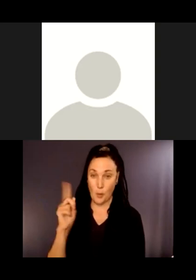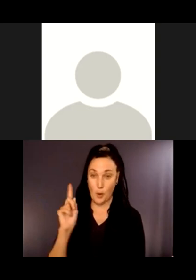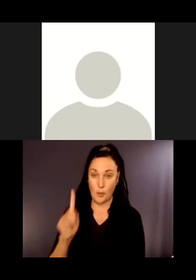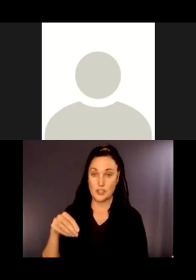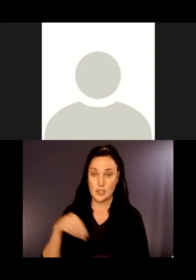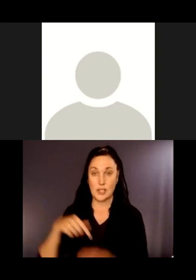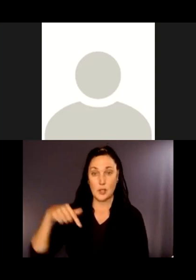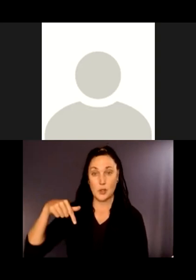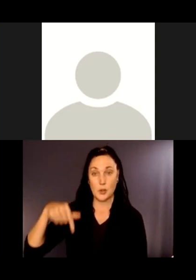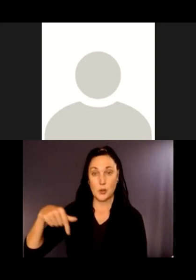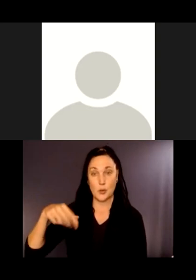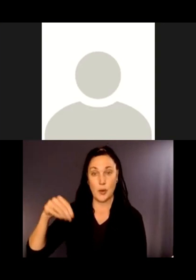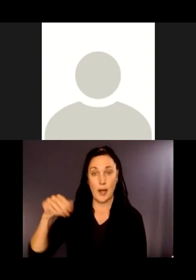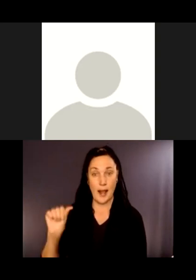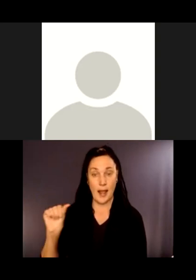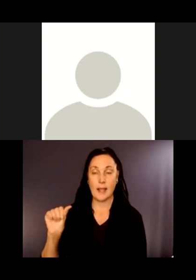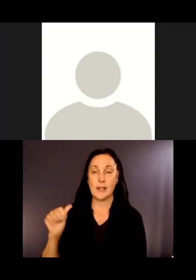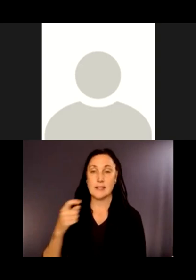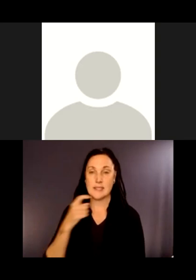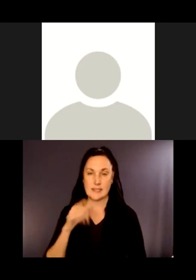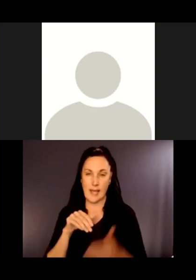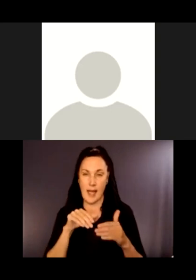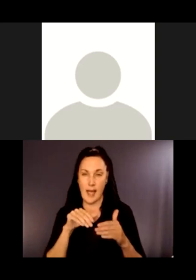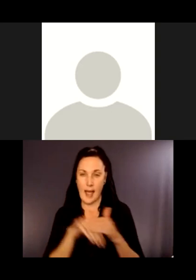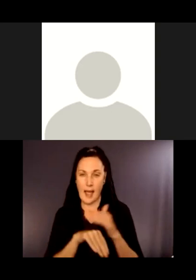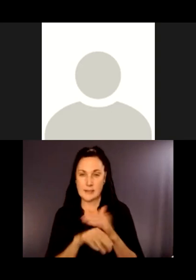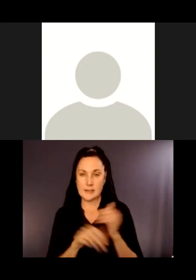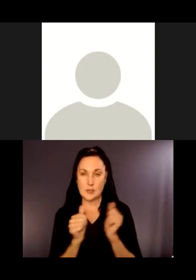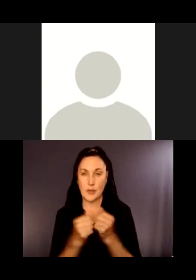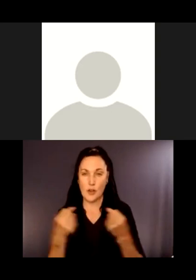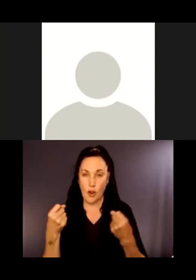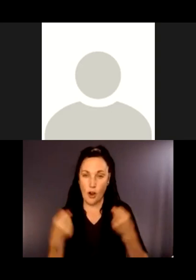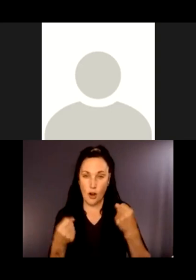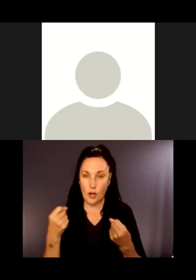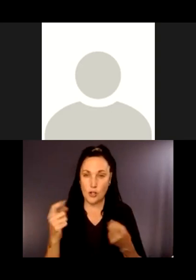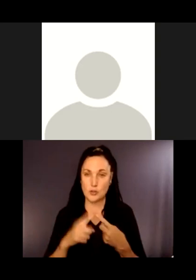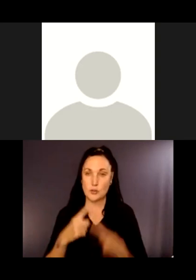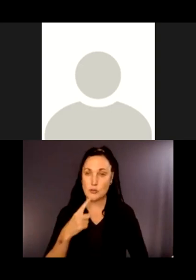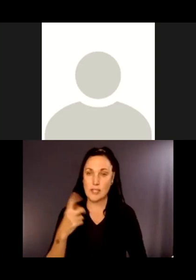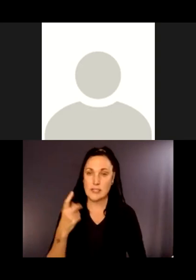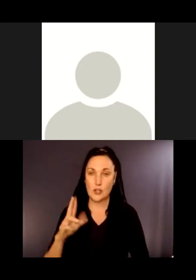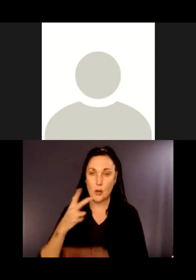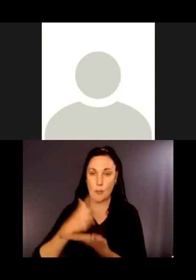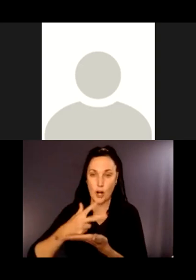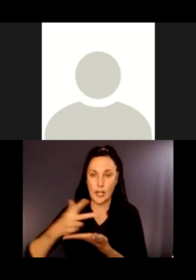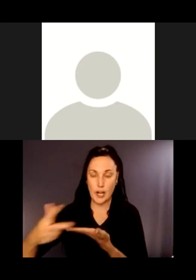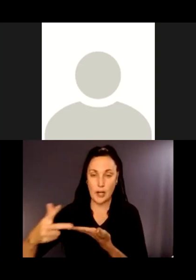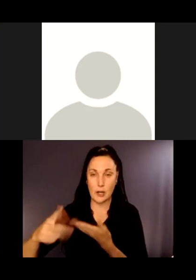It says, access by car to the Red Cedar parking area when driving south on Coal Creek Parkway is challenging since no